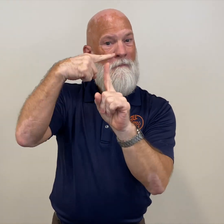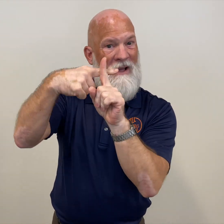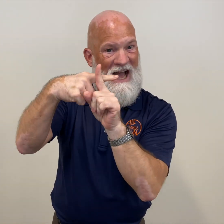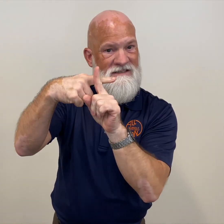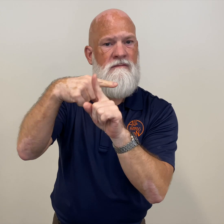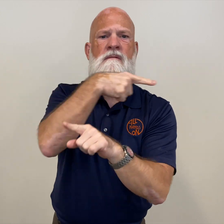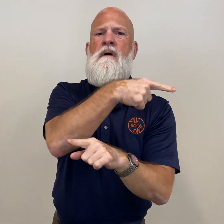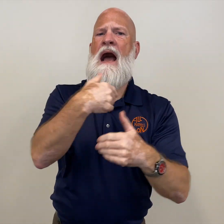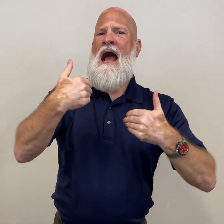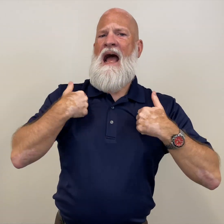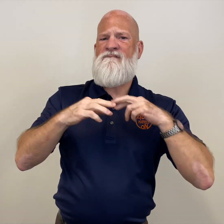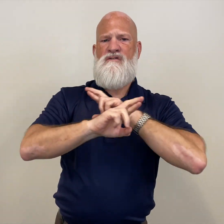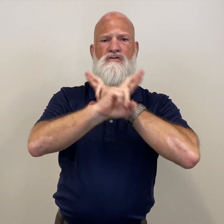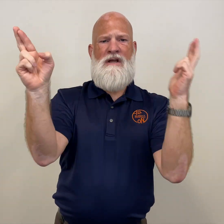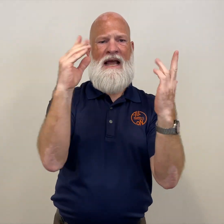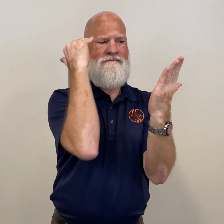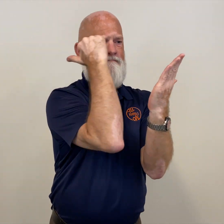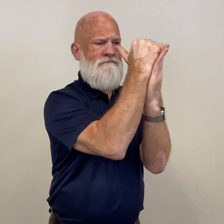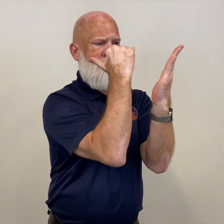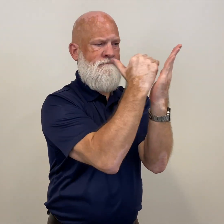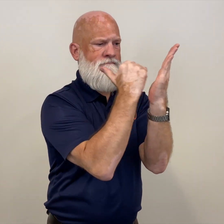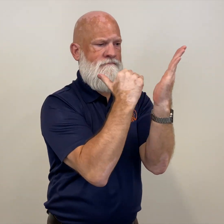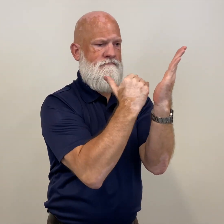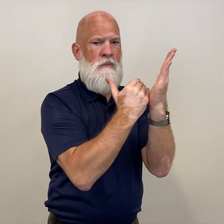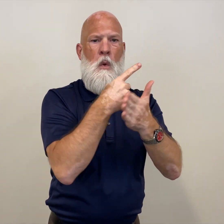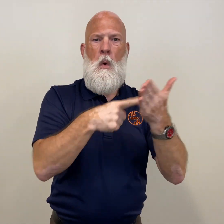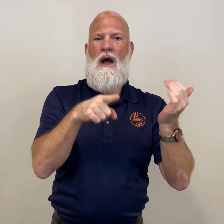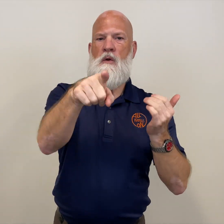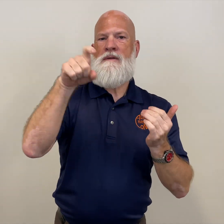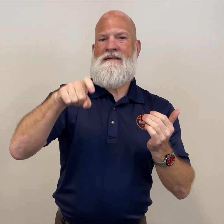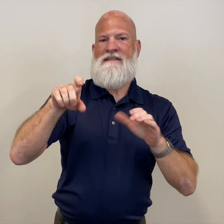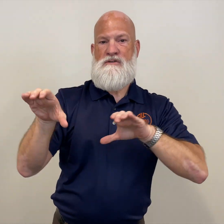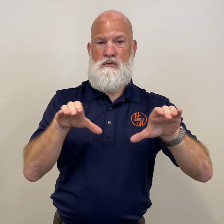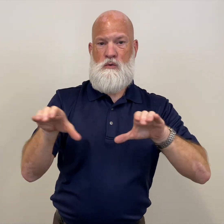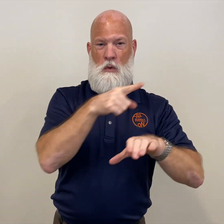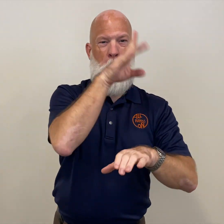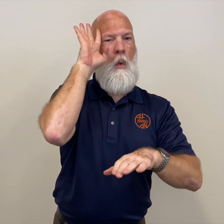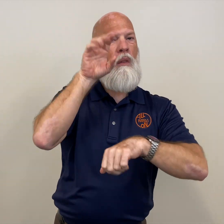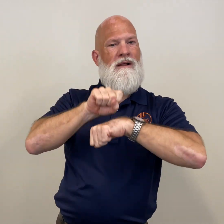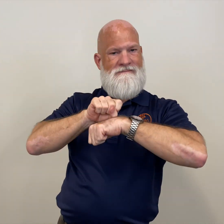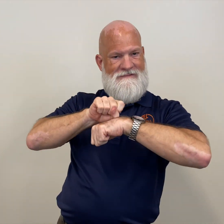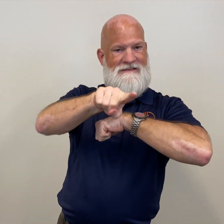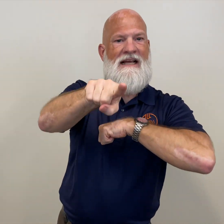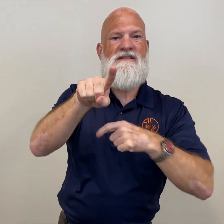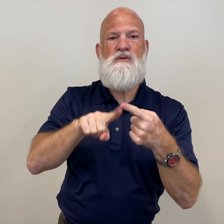have the coronavirus, if you receive a positive result they will email you